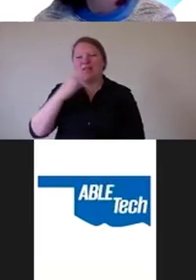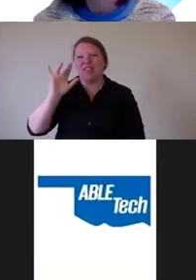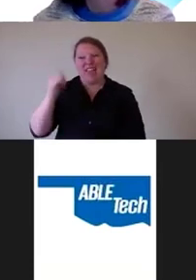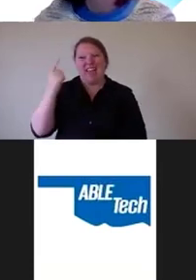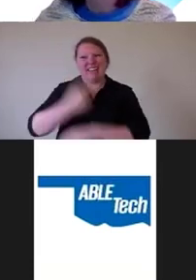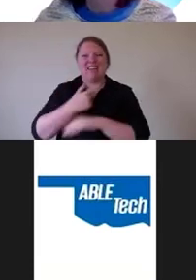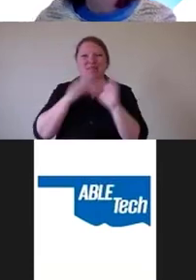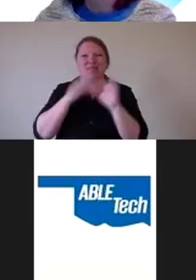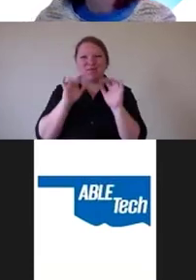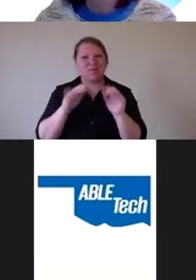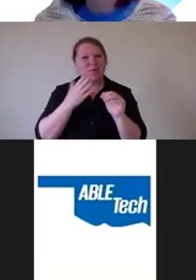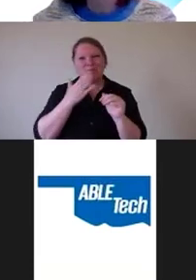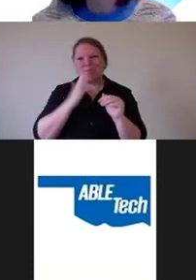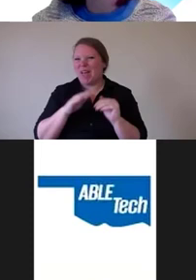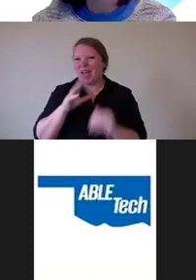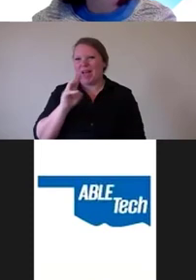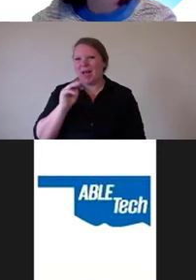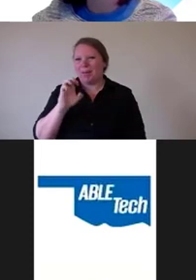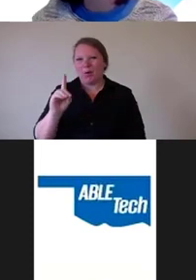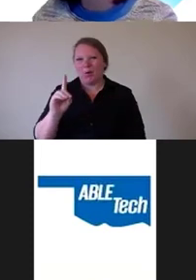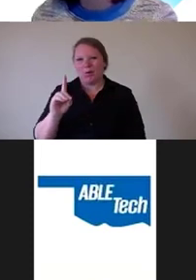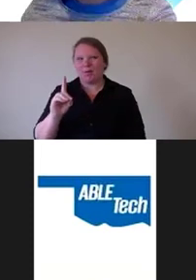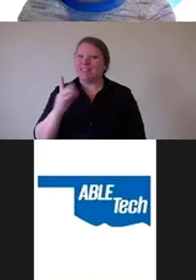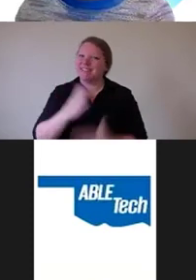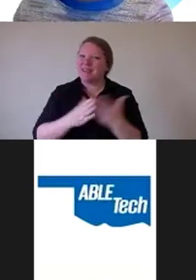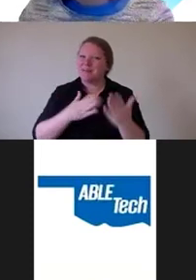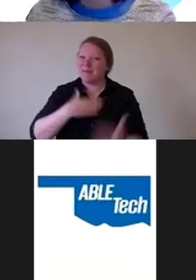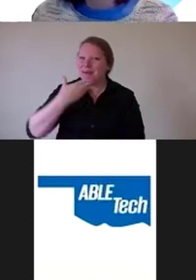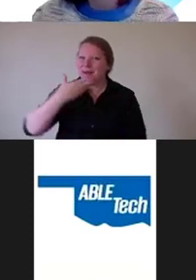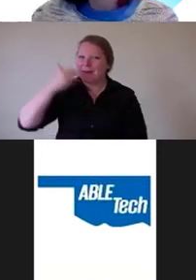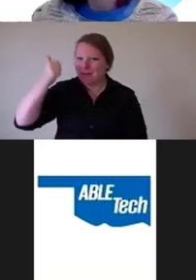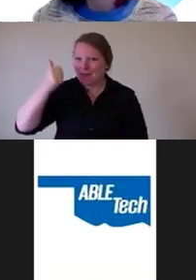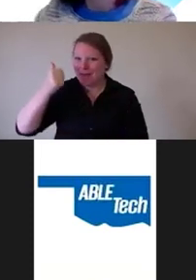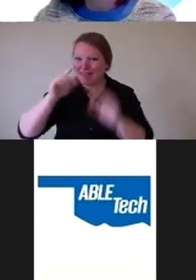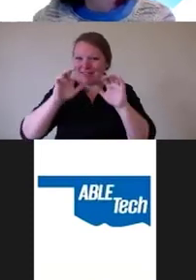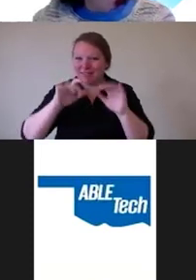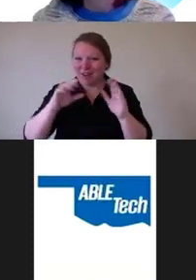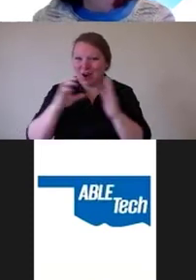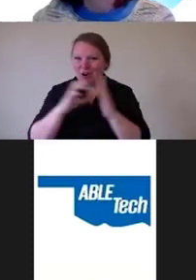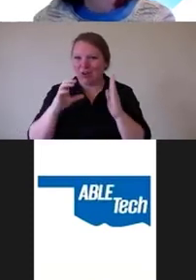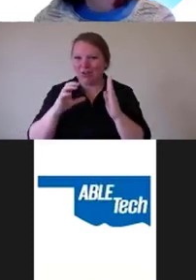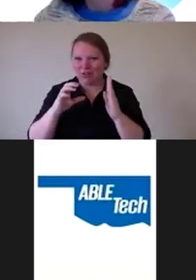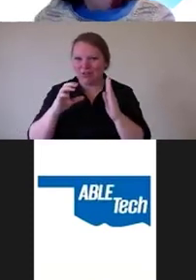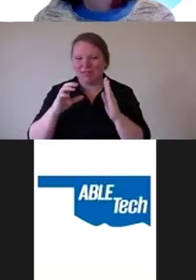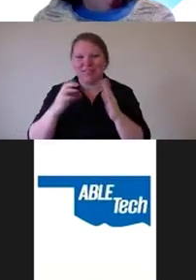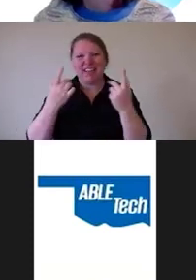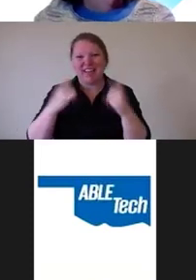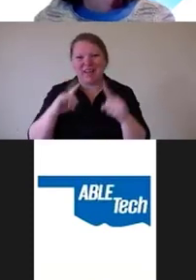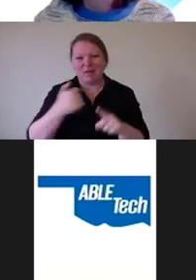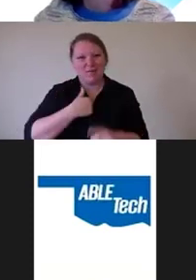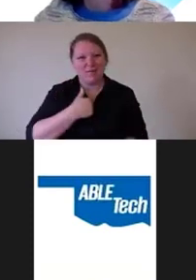I write some of my best articles I write are when I'm in a bad mood.